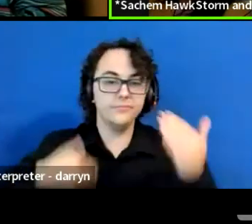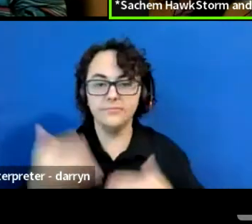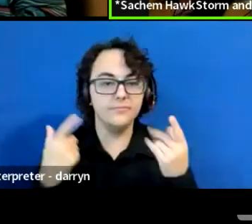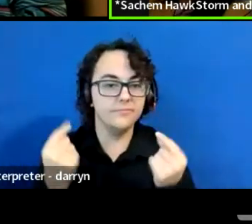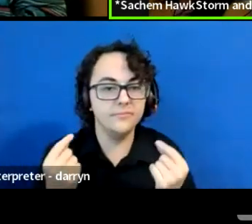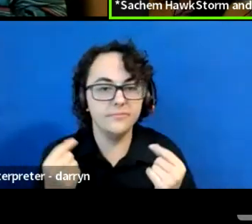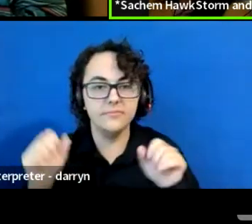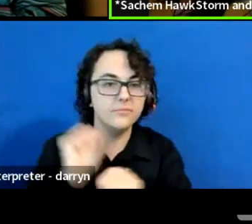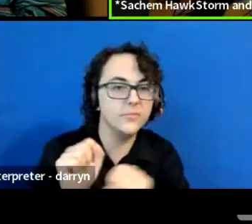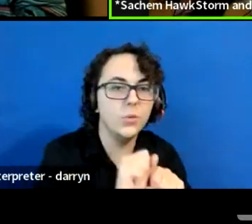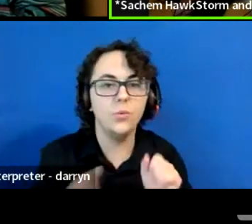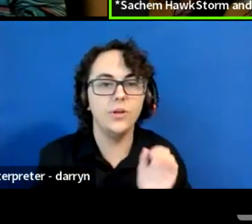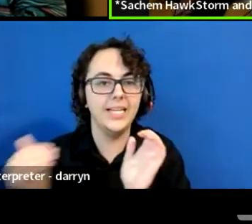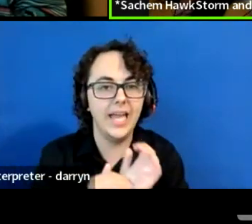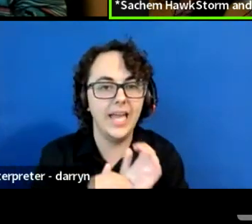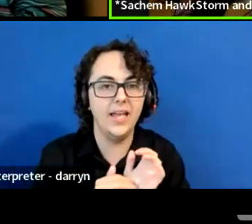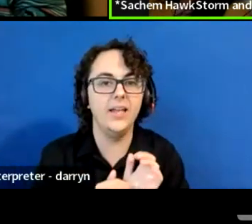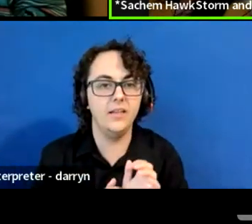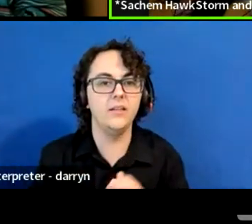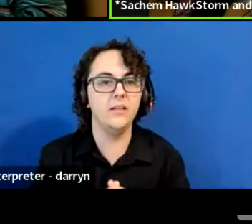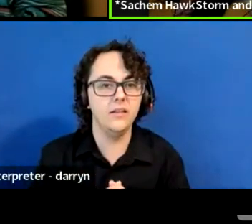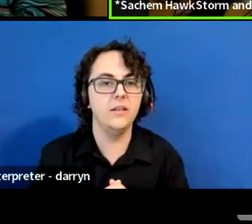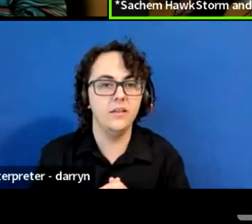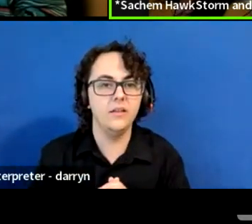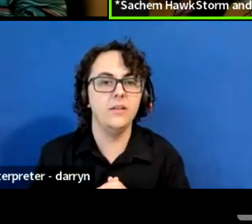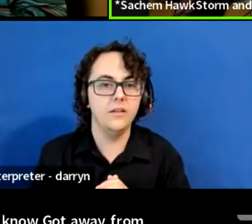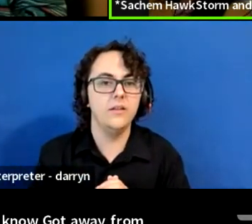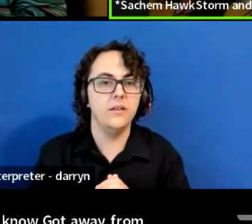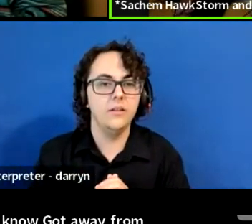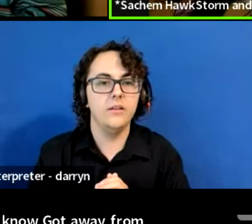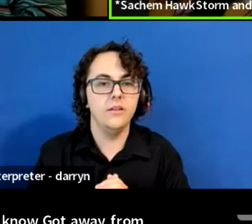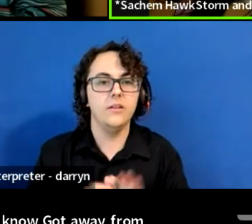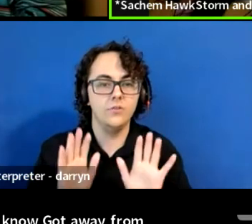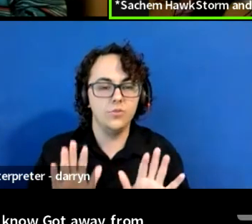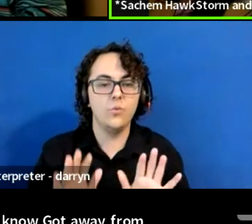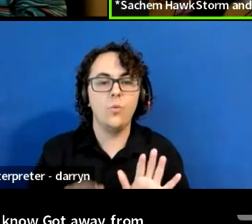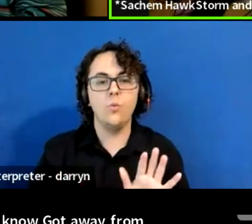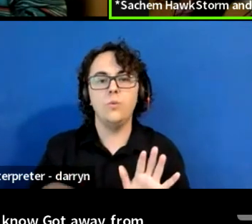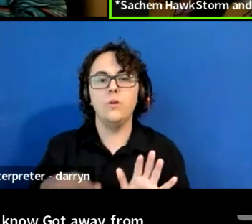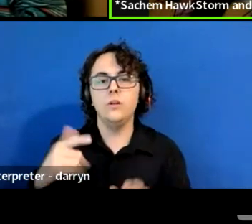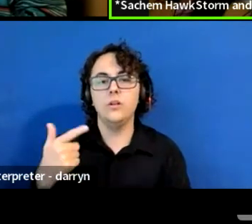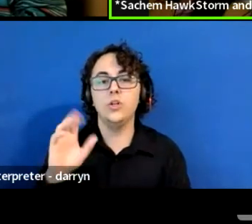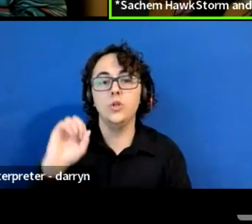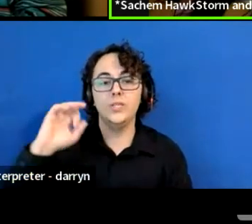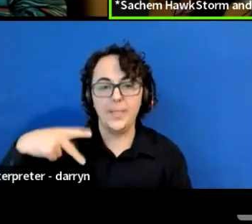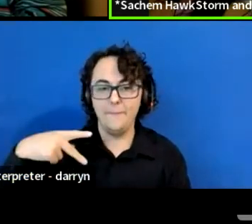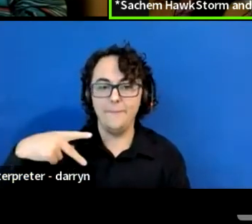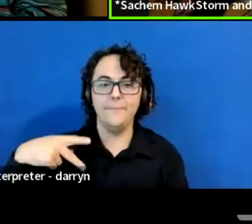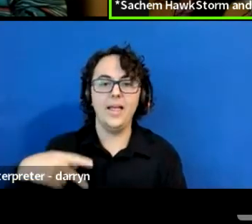and got away from that. And so Glueskip left, and when he came back a year later,